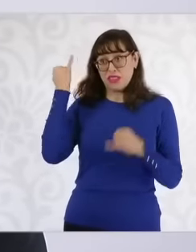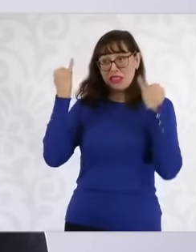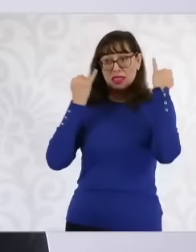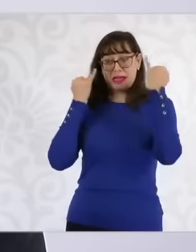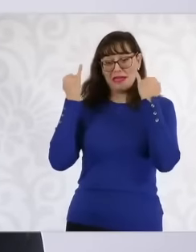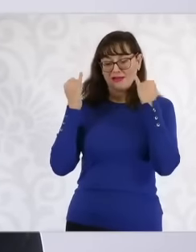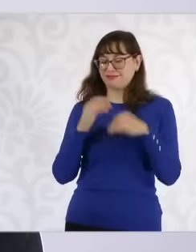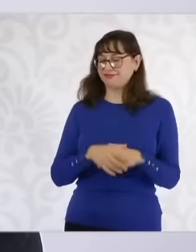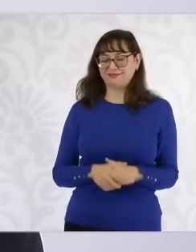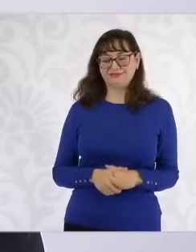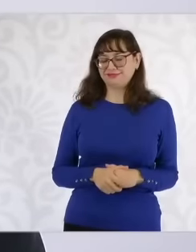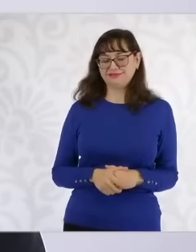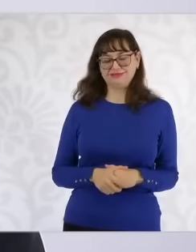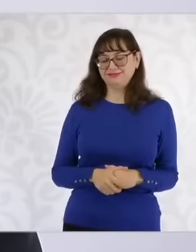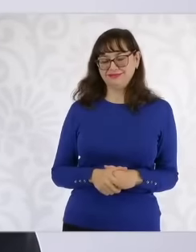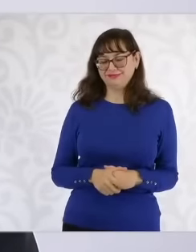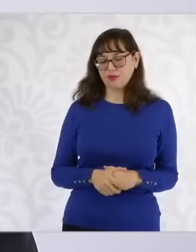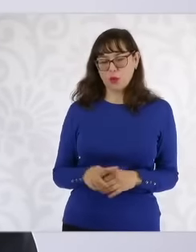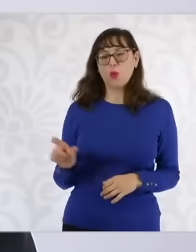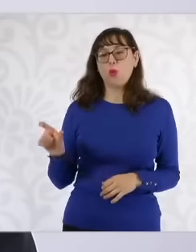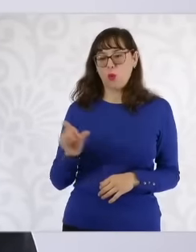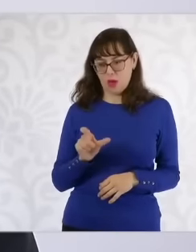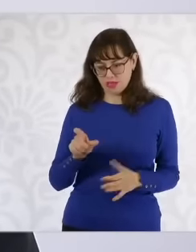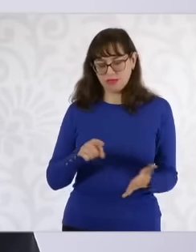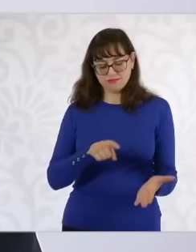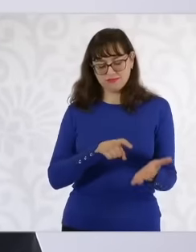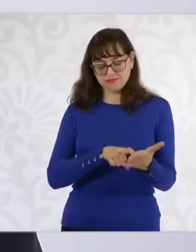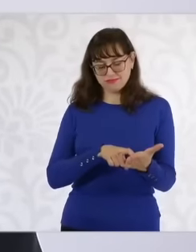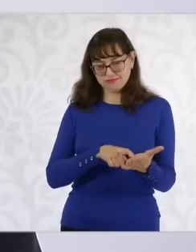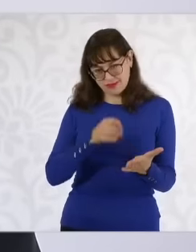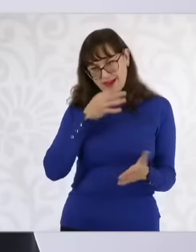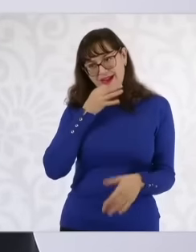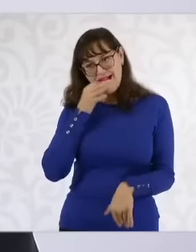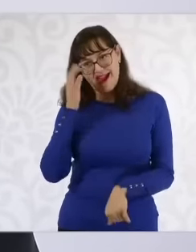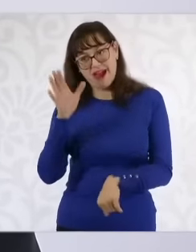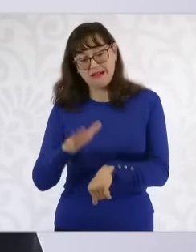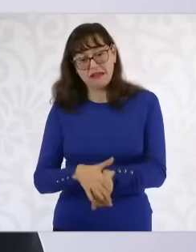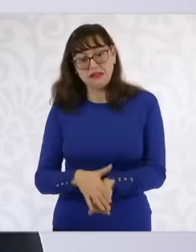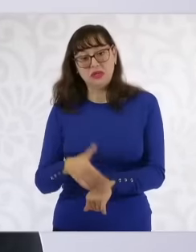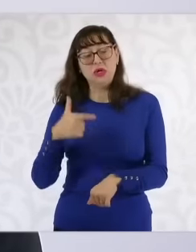about that, don't be careful when it is appropriate, but we cannot go ahead and make a series